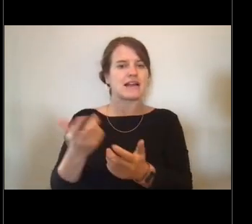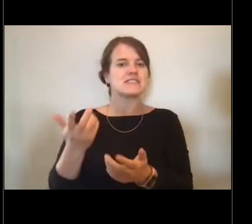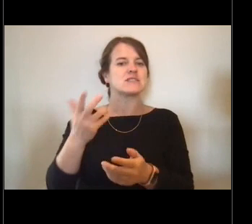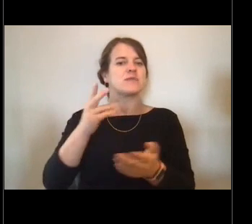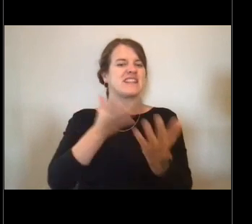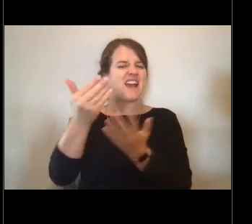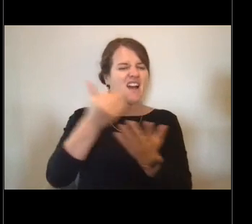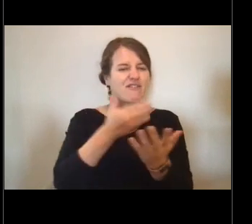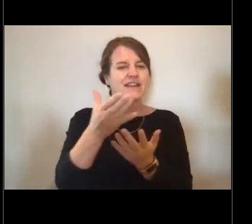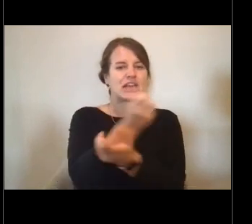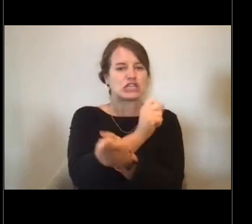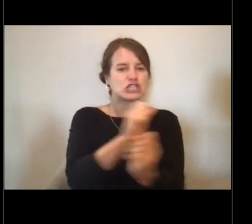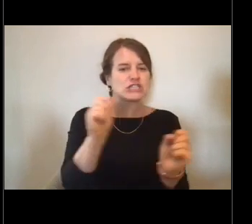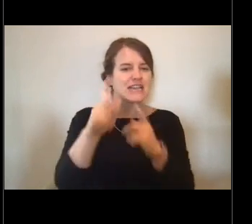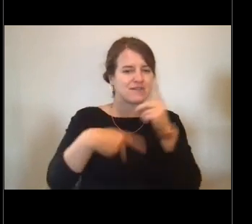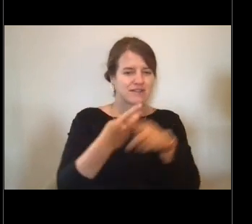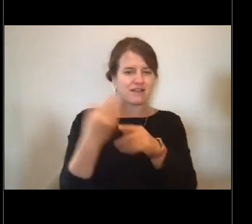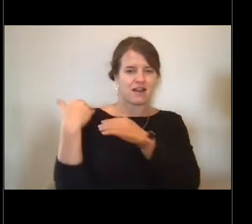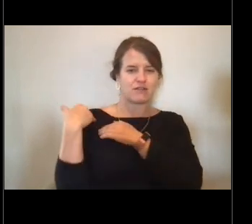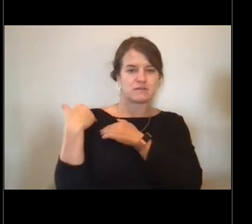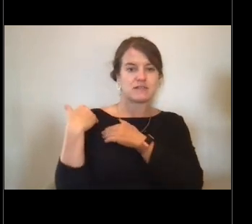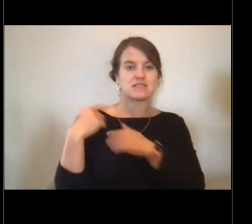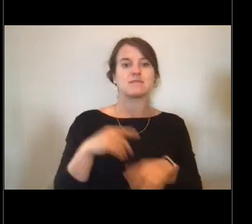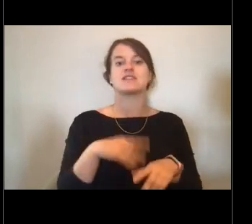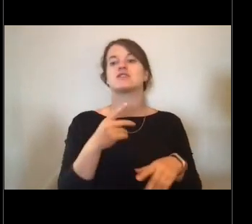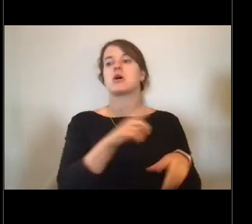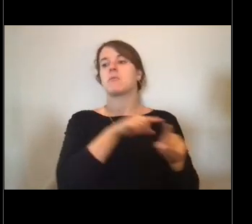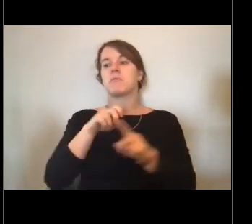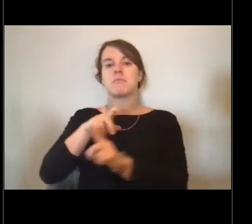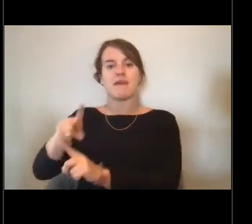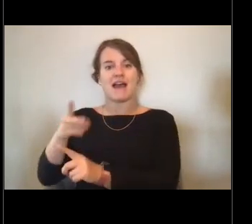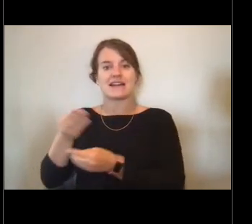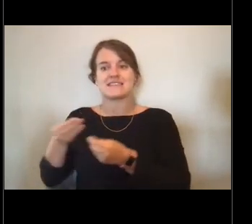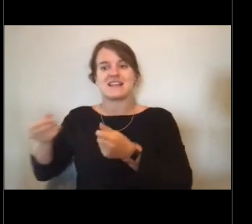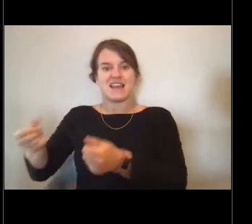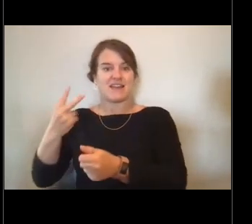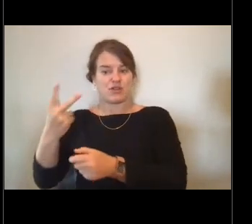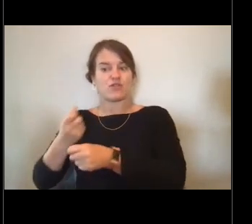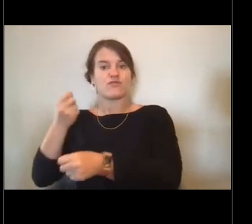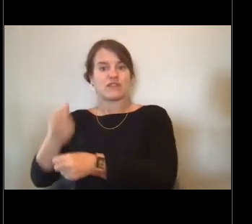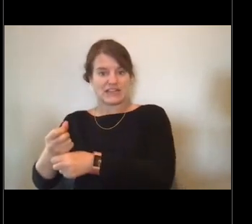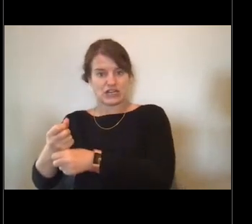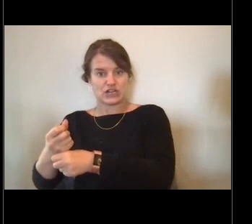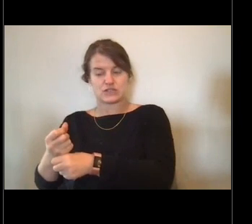and you go to land for about three years and then you come back for your second sea assignment.